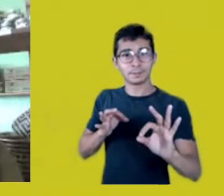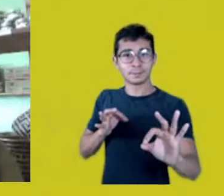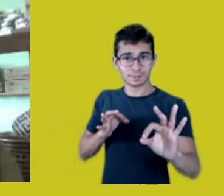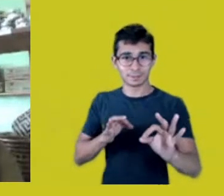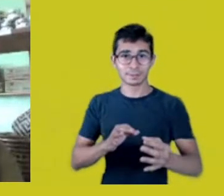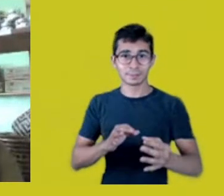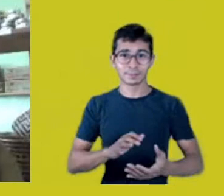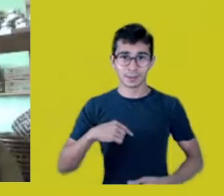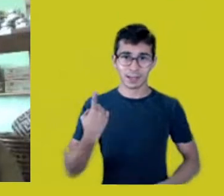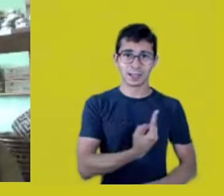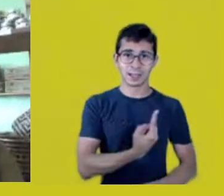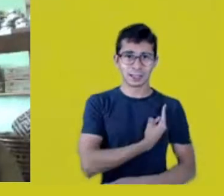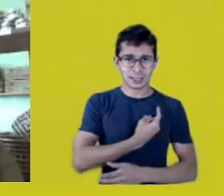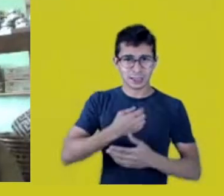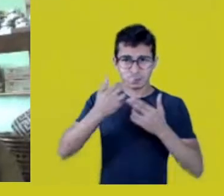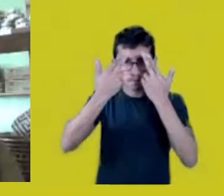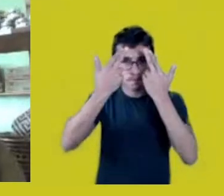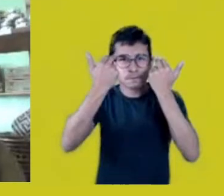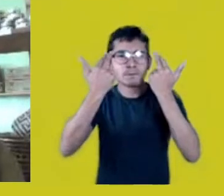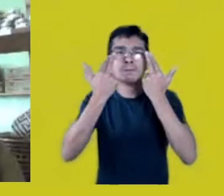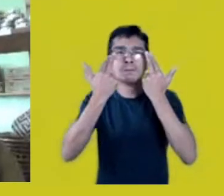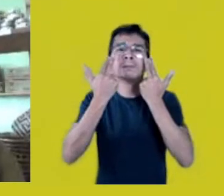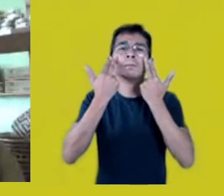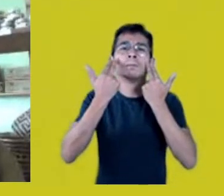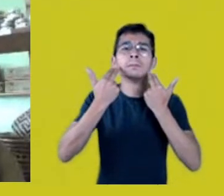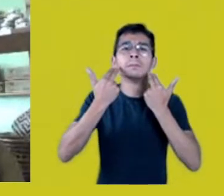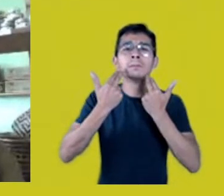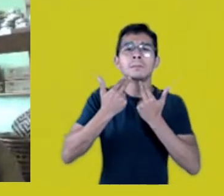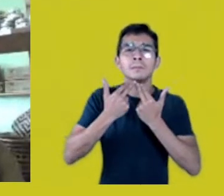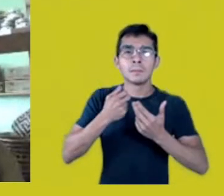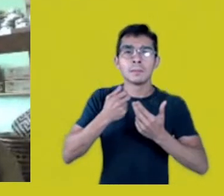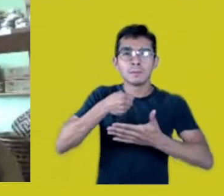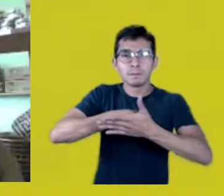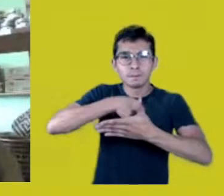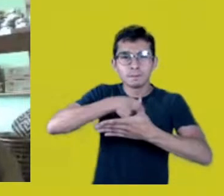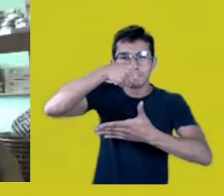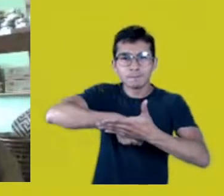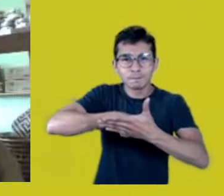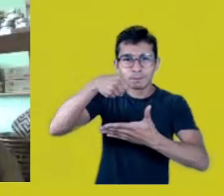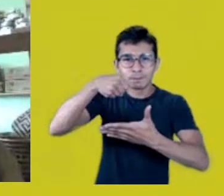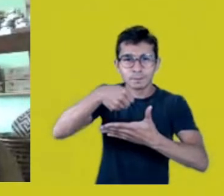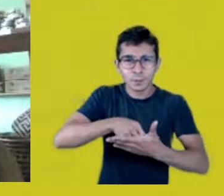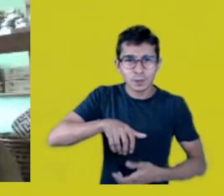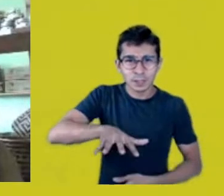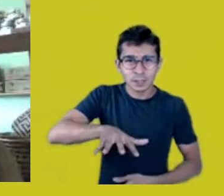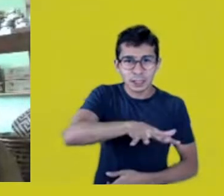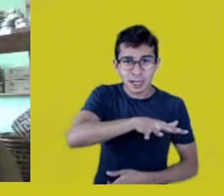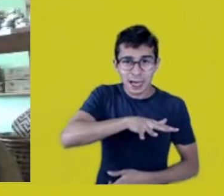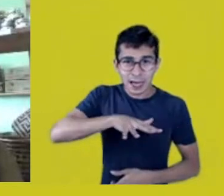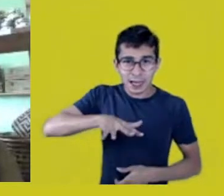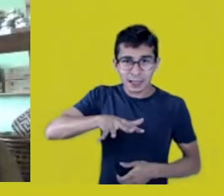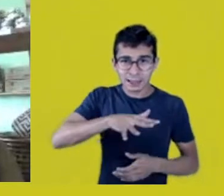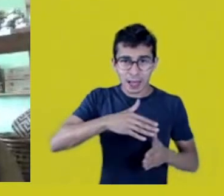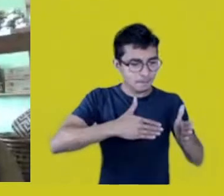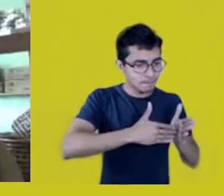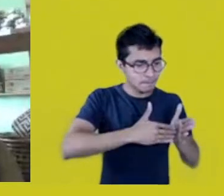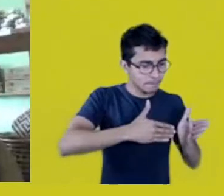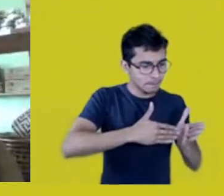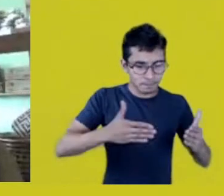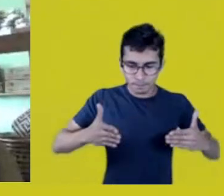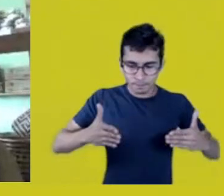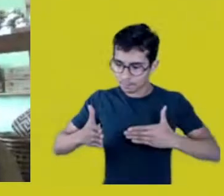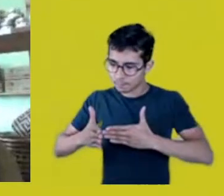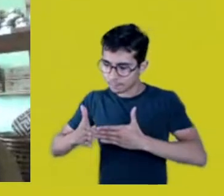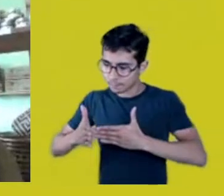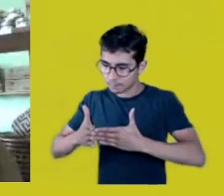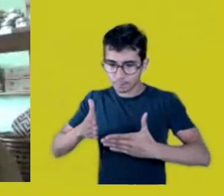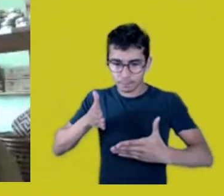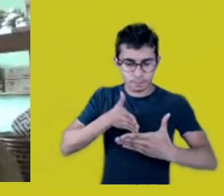To legalize their land